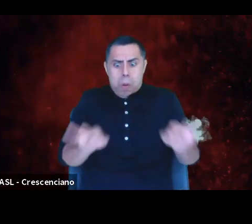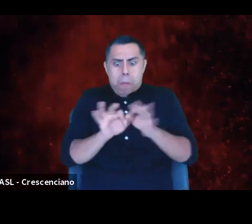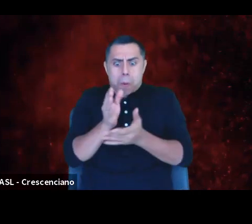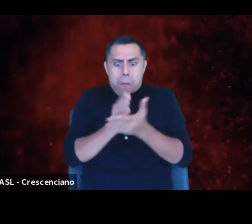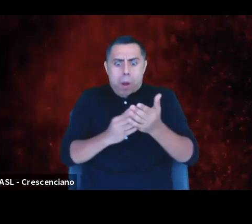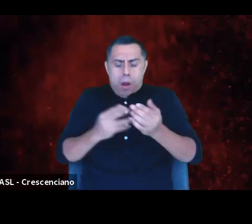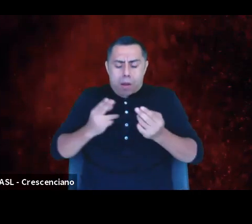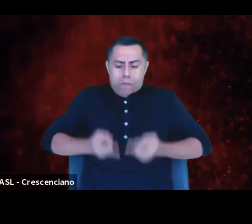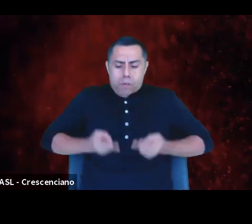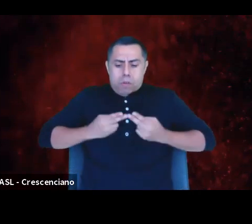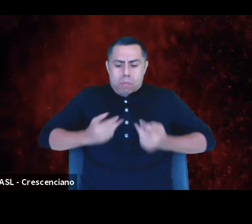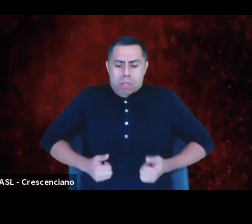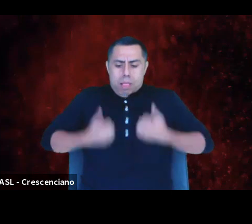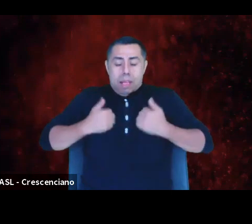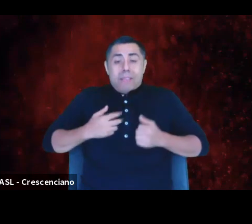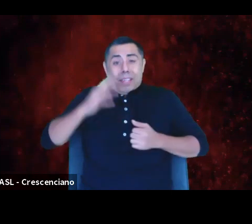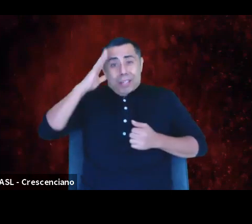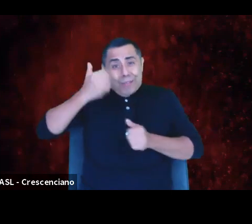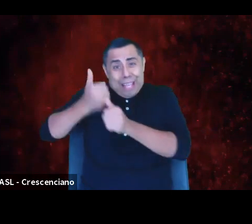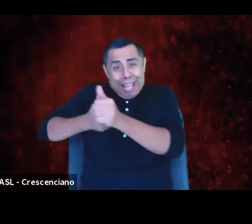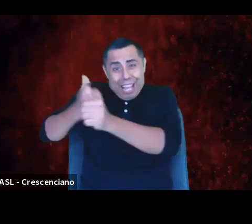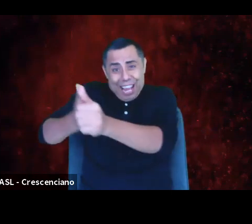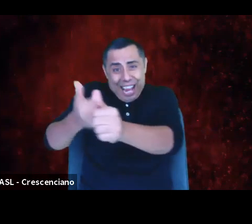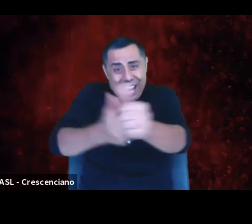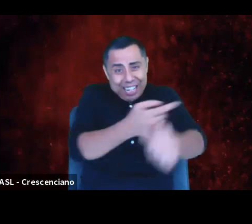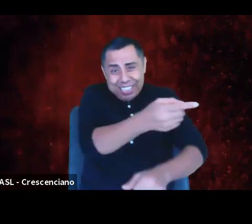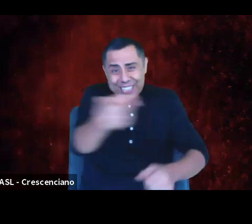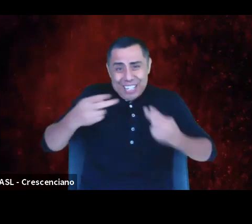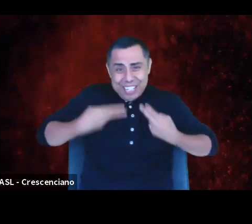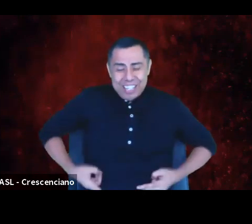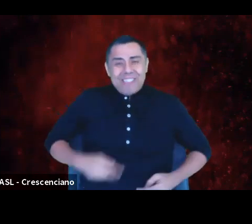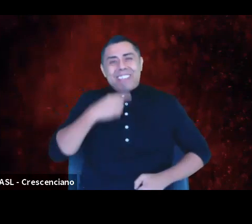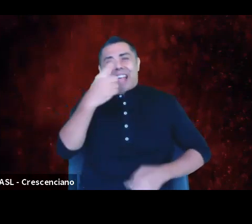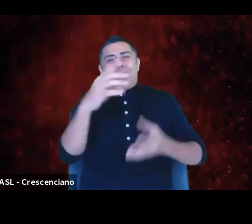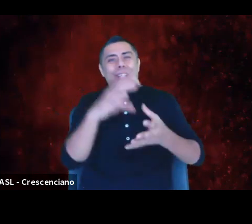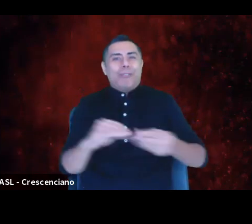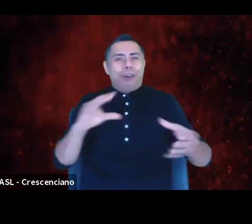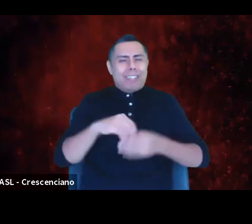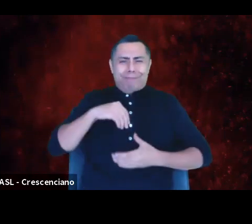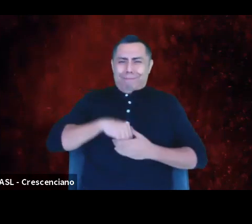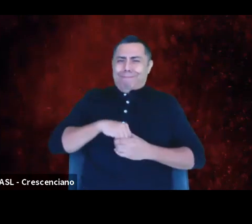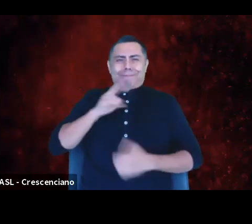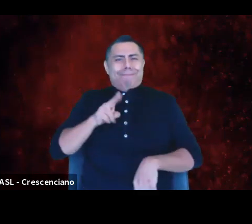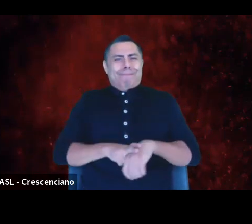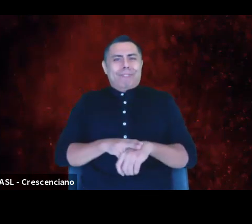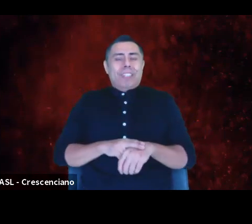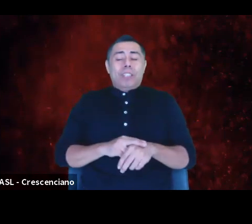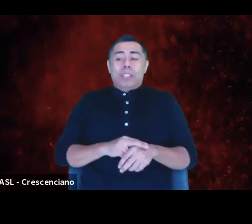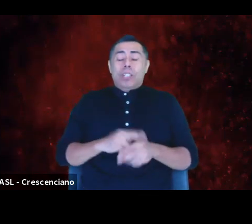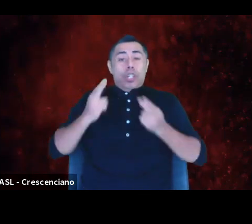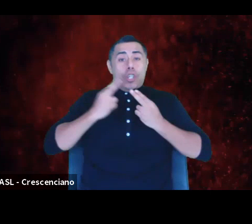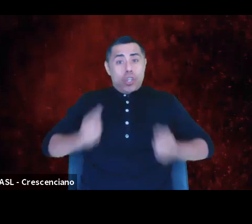Every human being is a storyteller by nature. Humans can only experience life through the context of a narrative.